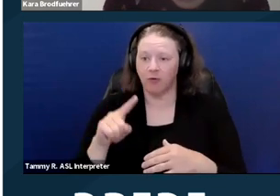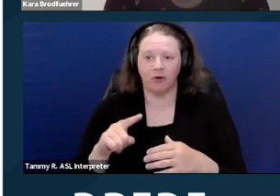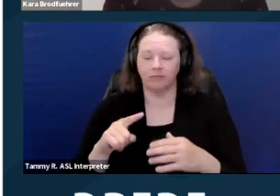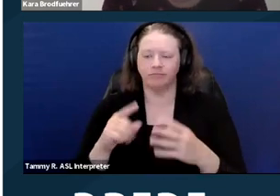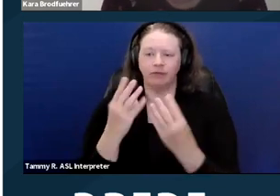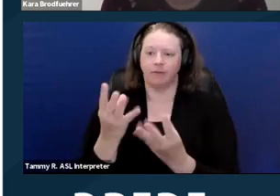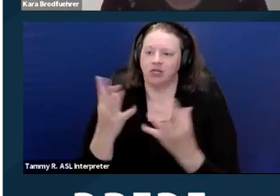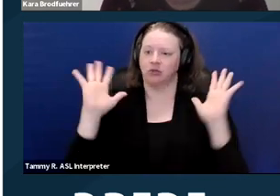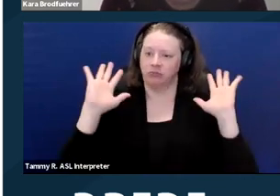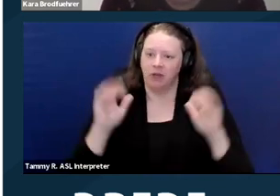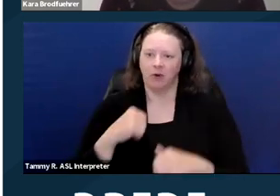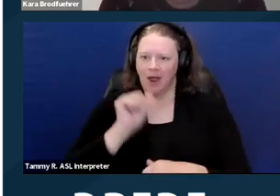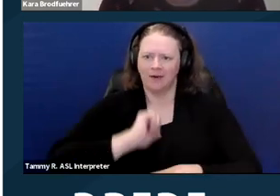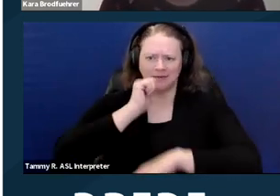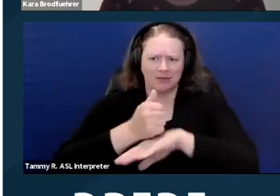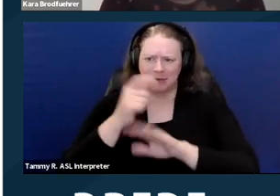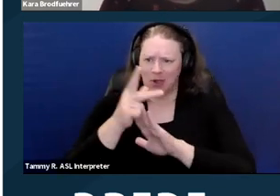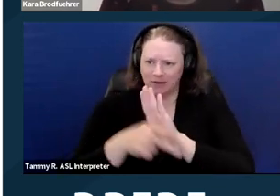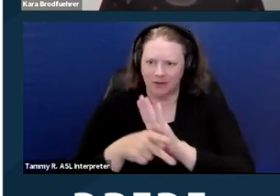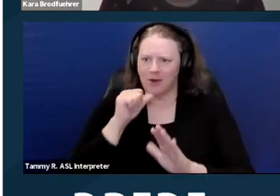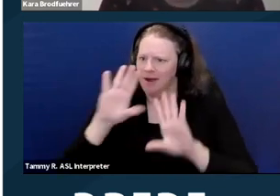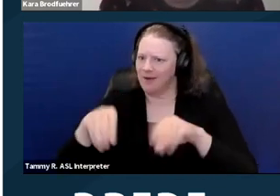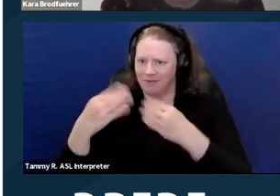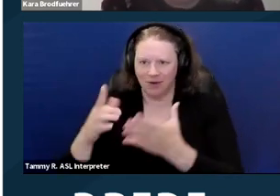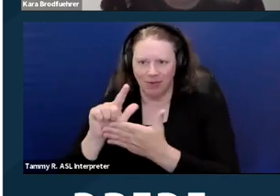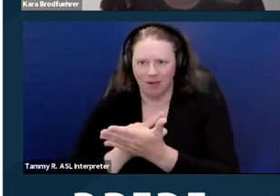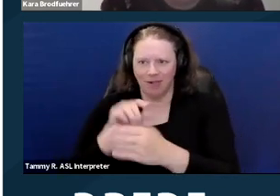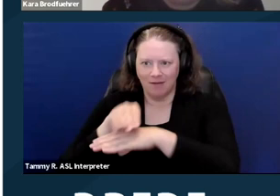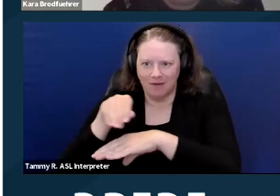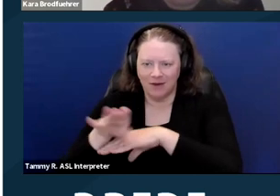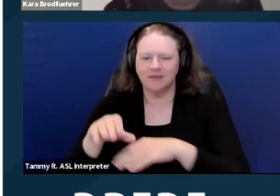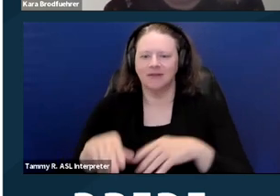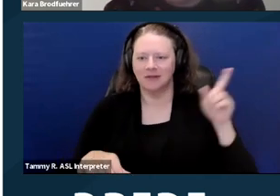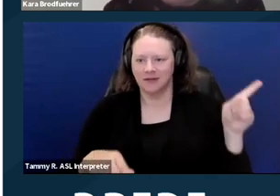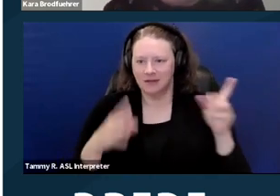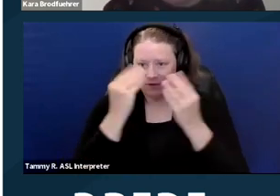we're not establishing policy. And you know, this is the information that's current as of today.